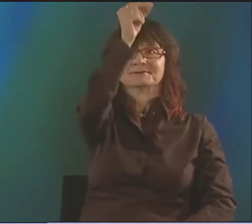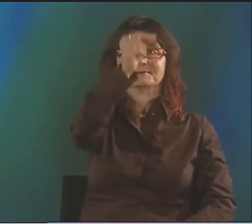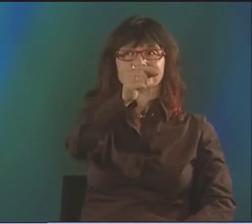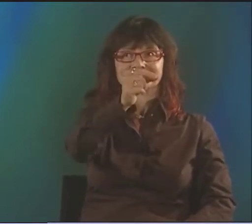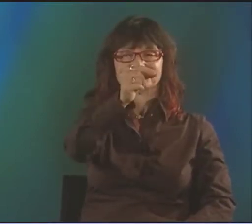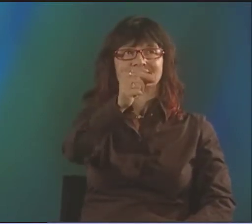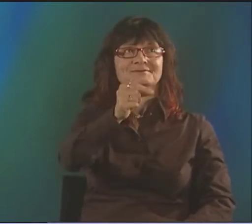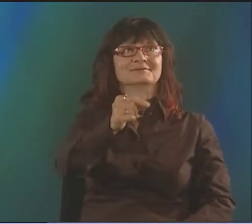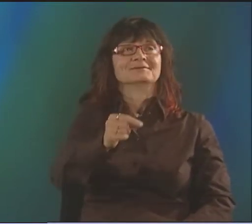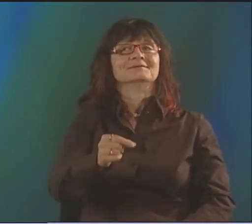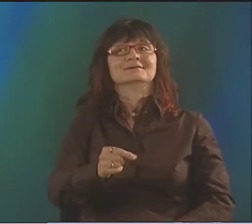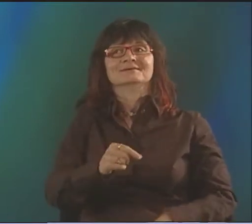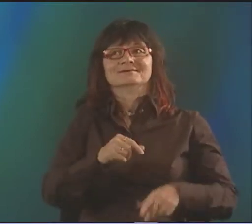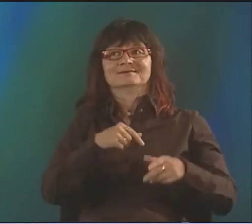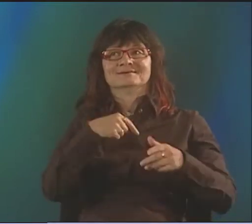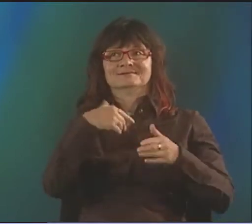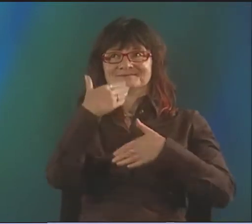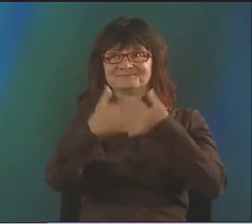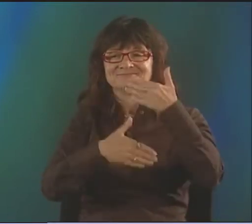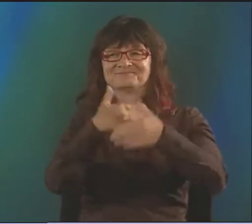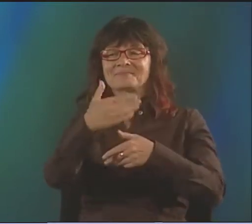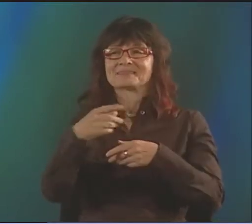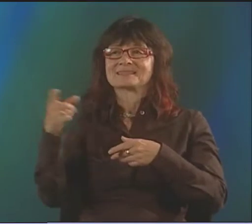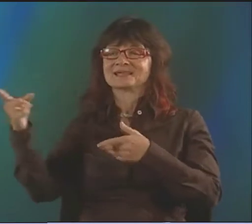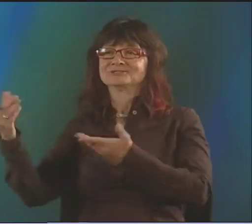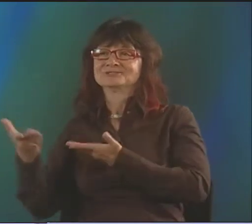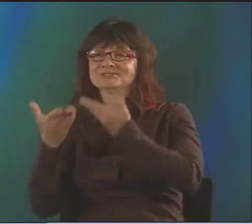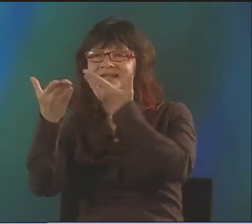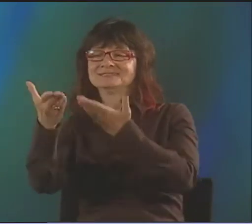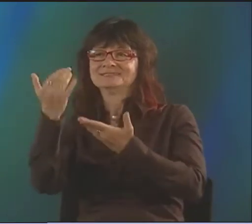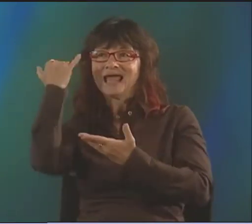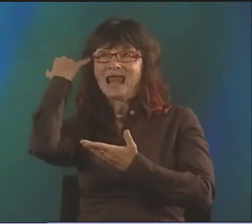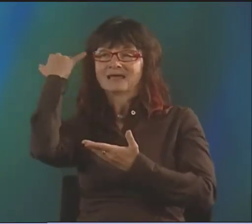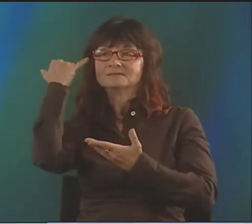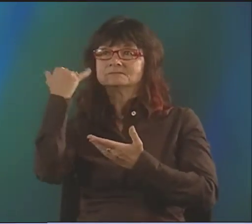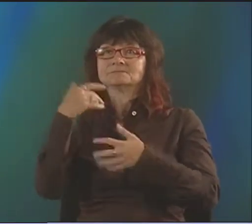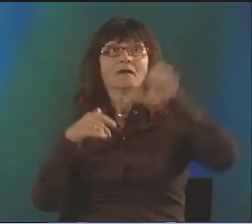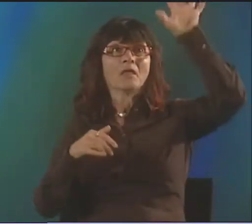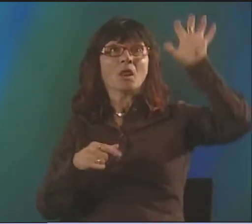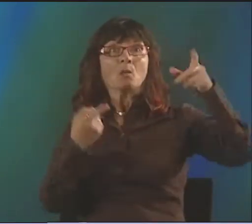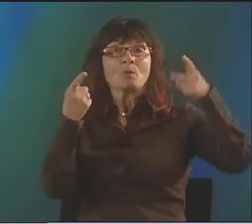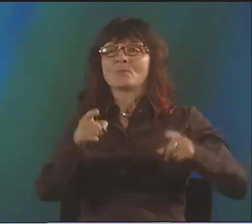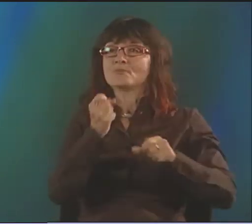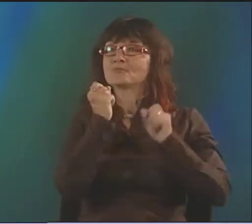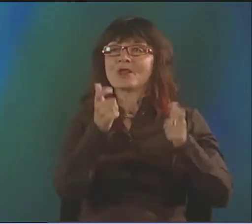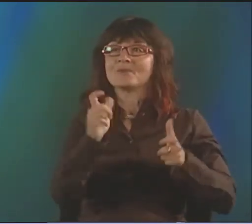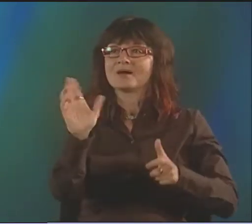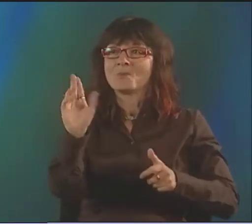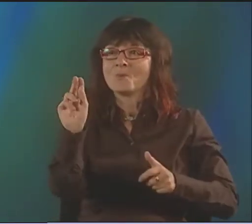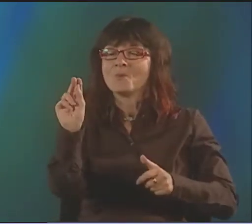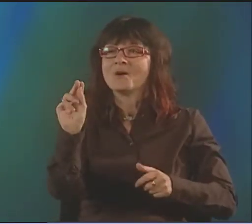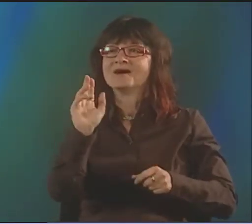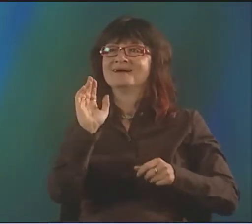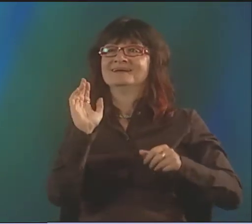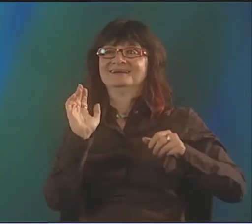BUT THE FIRST THING YOU SEE IS NOT THAT PICTURE. YOU SEE SOMEBODY OUTLINING THOSE SCRATCHES IN THE WALL WITH THEIR FINGERS,